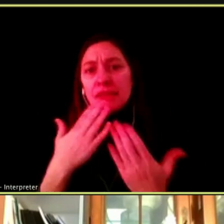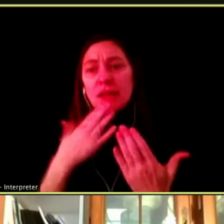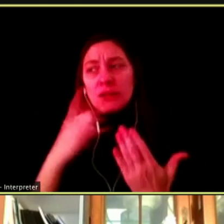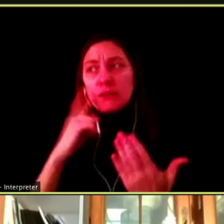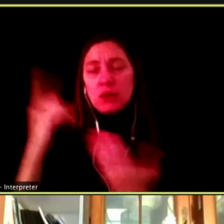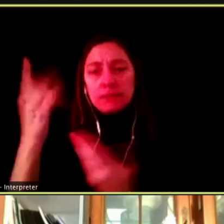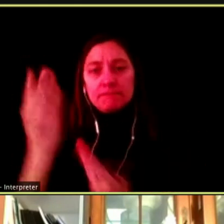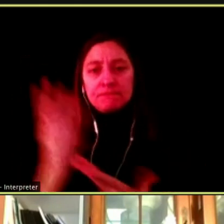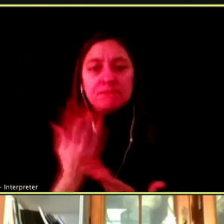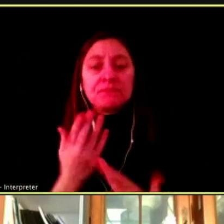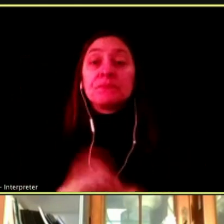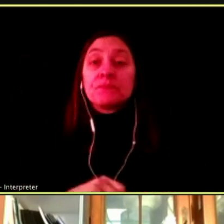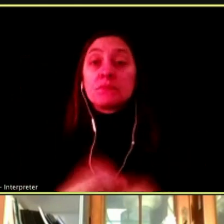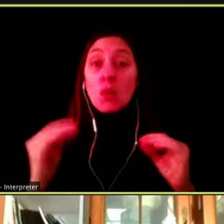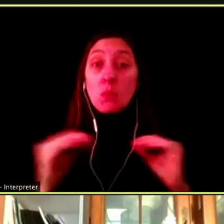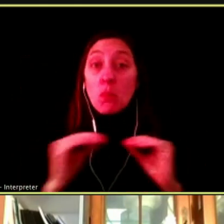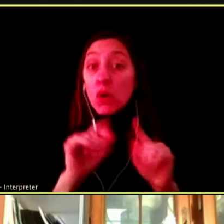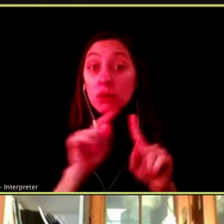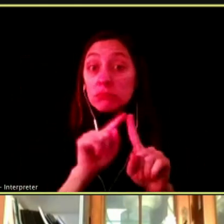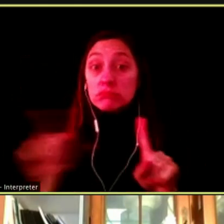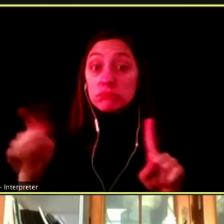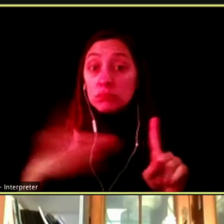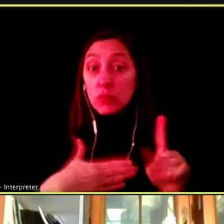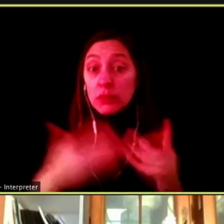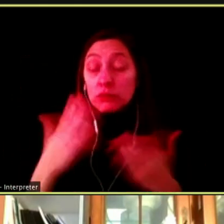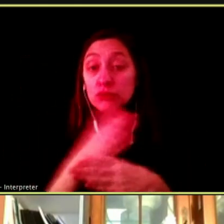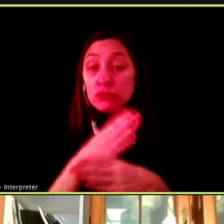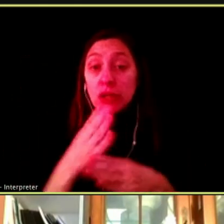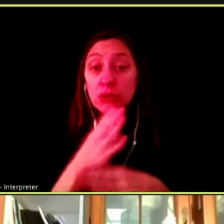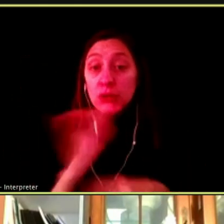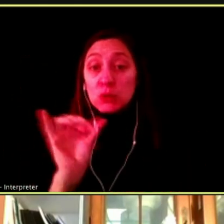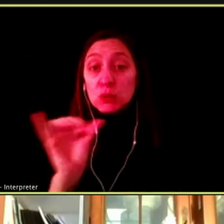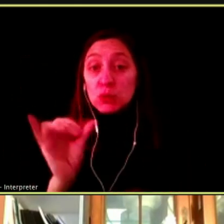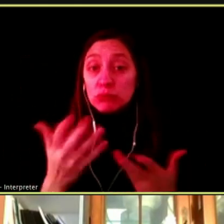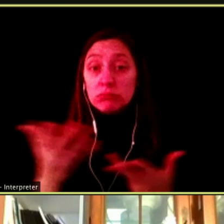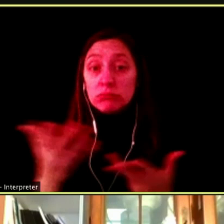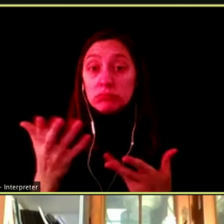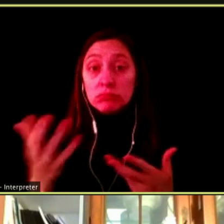DOES ANYONE ELSE HAVE ANYTHING ELSE THEY WOULD LIKE TO SHARE AS WELL?